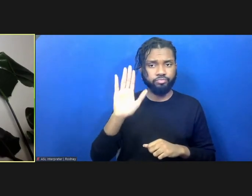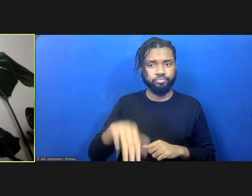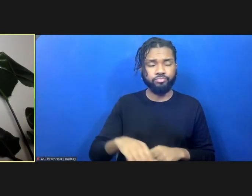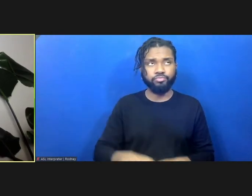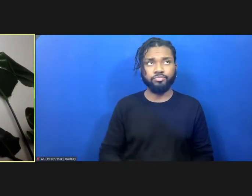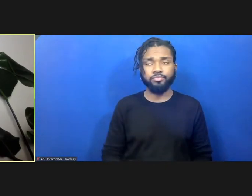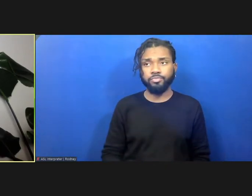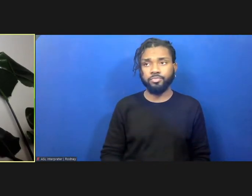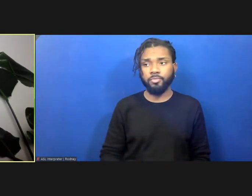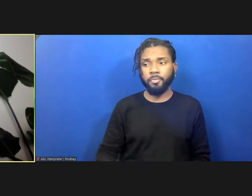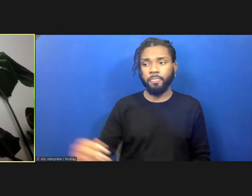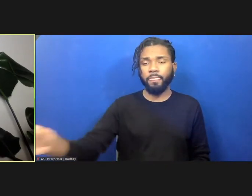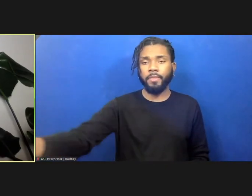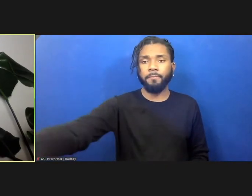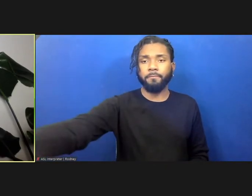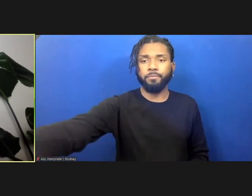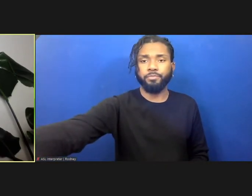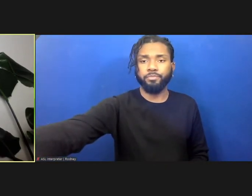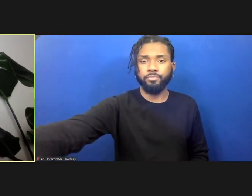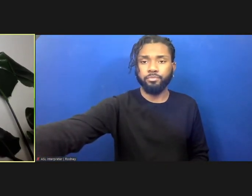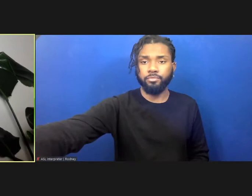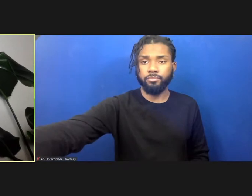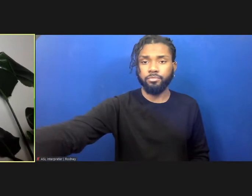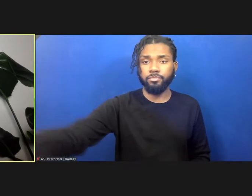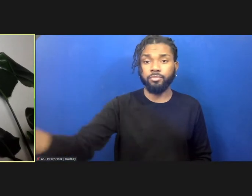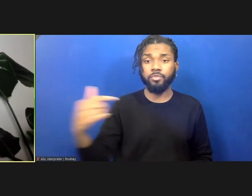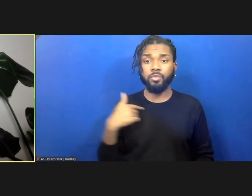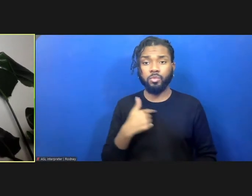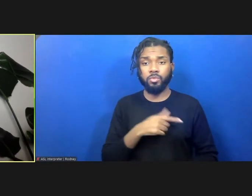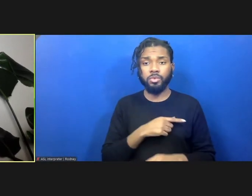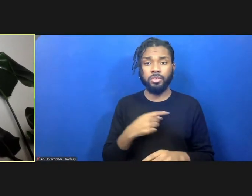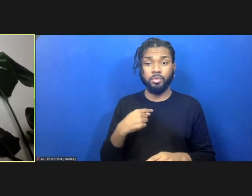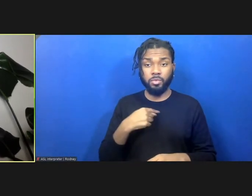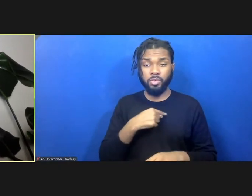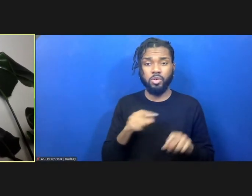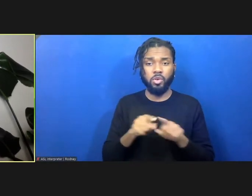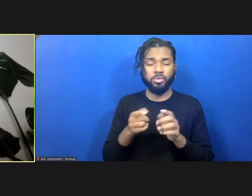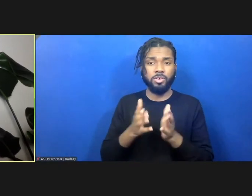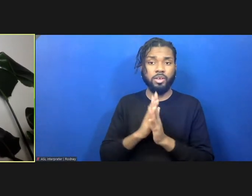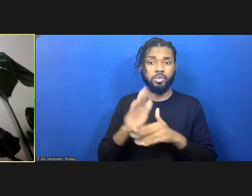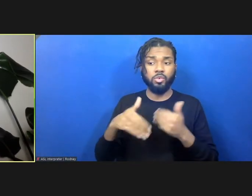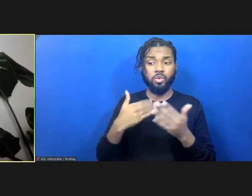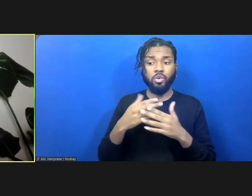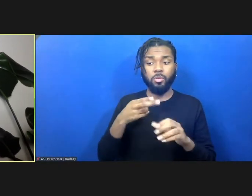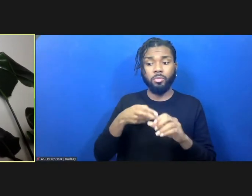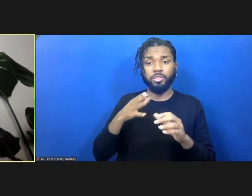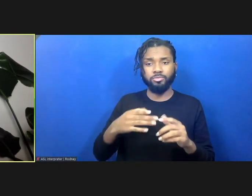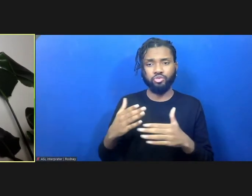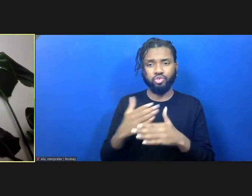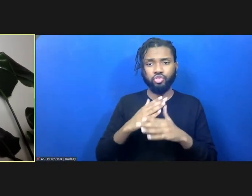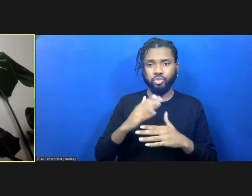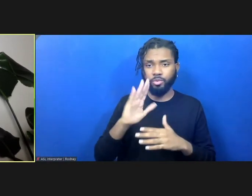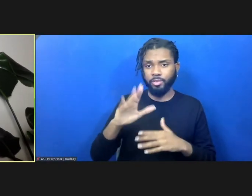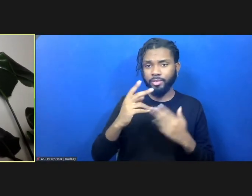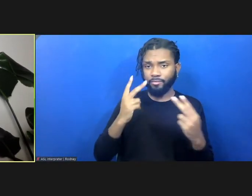We have finally asked all participants to share visual descriptions when appropriate.